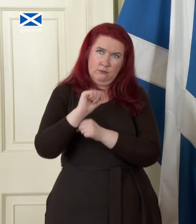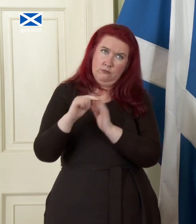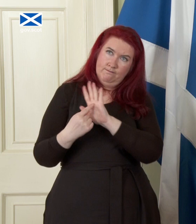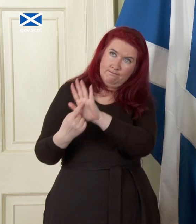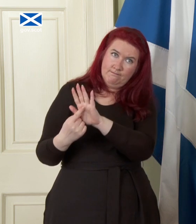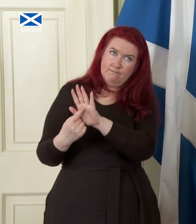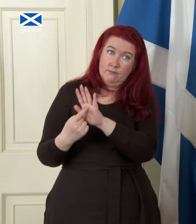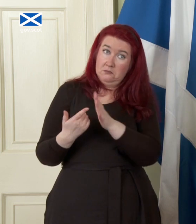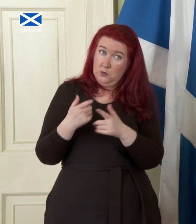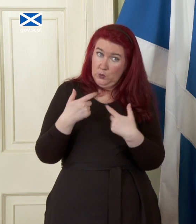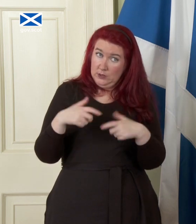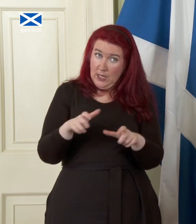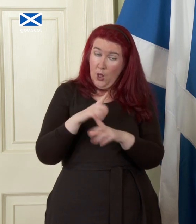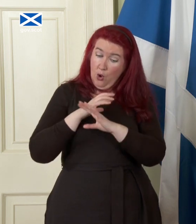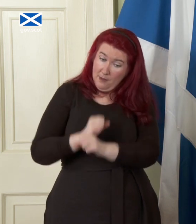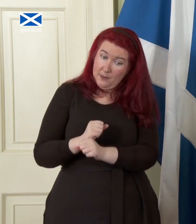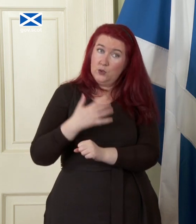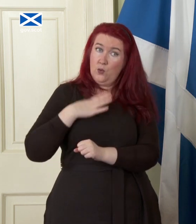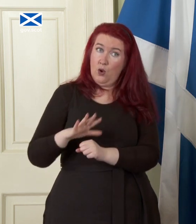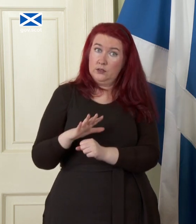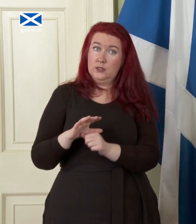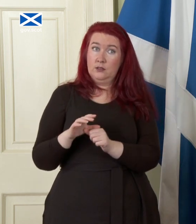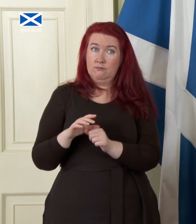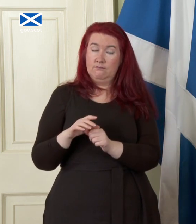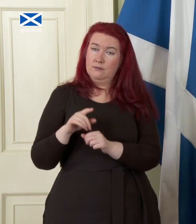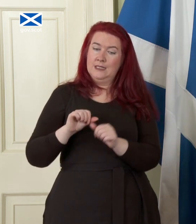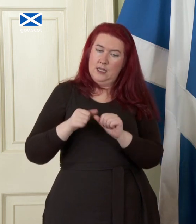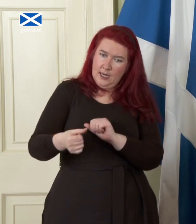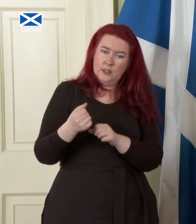um are you still committed to fighting the next general election as a de facto Independence